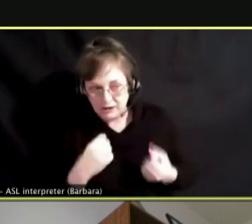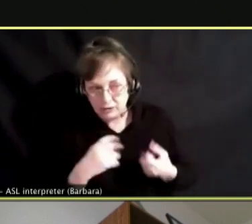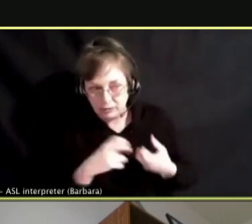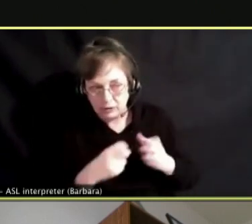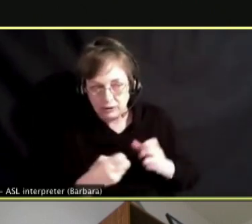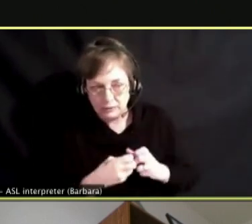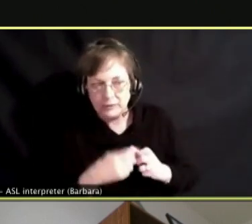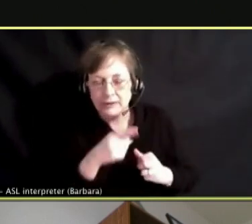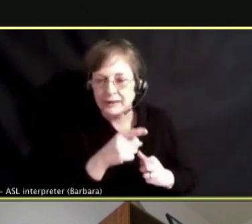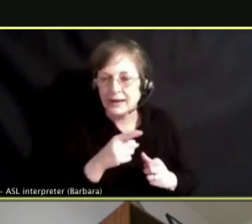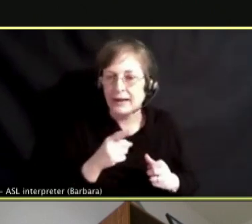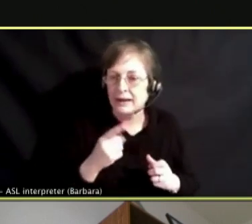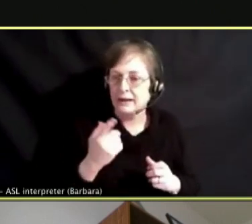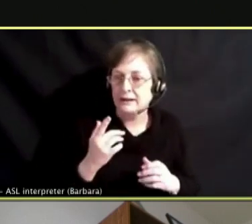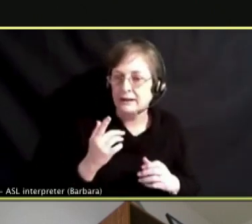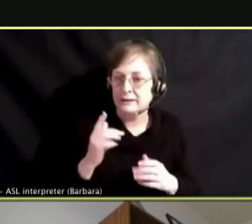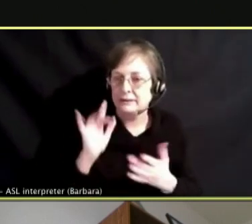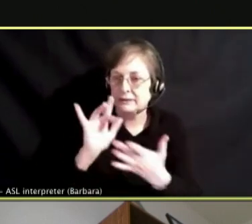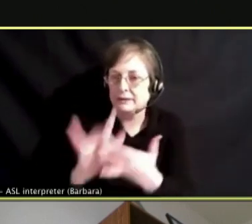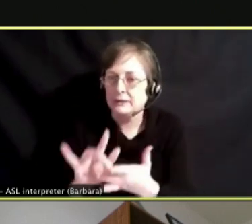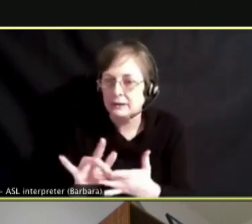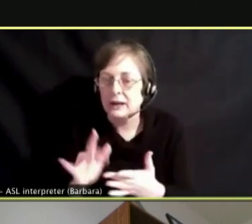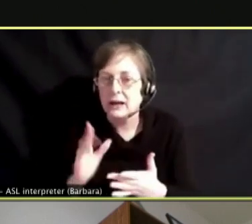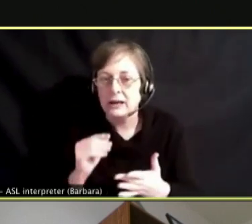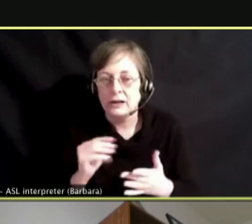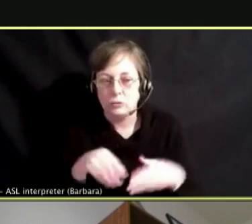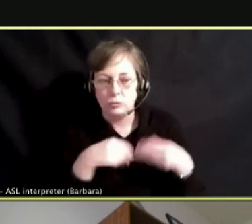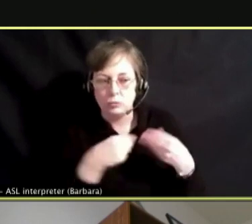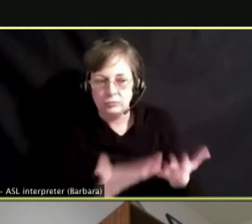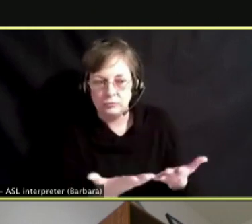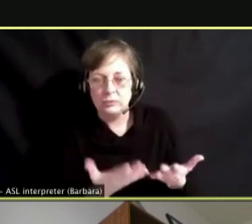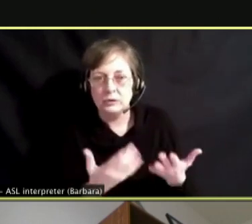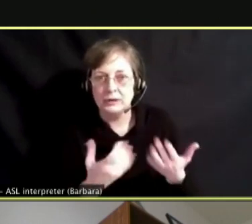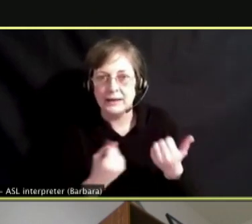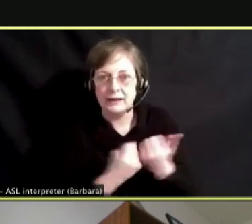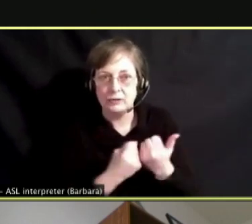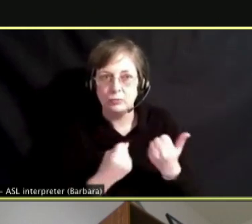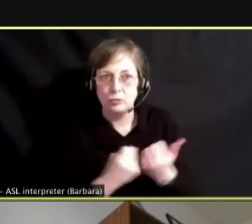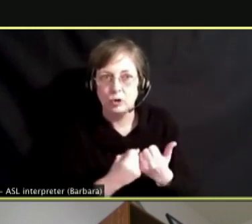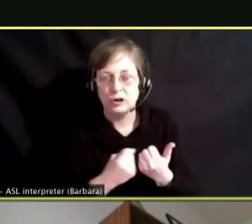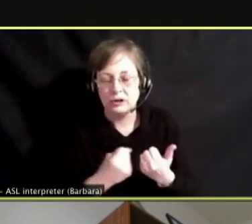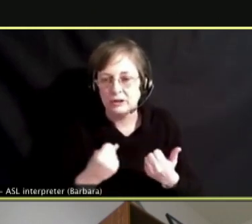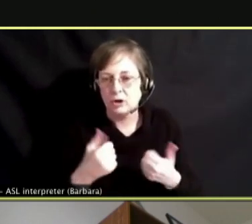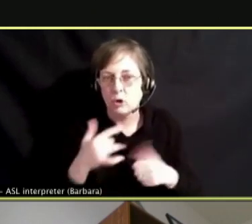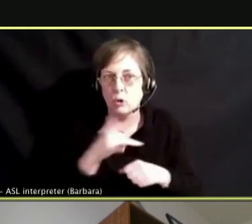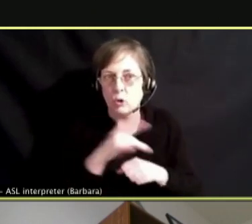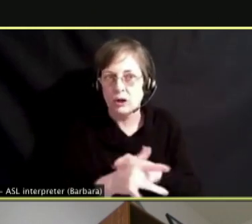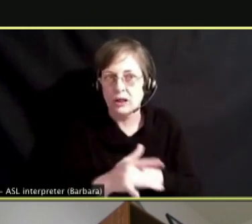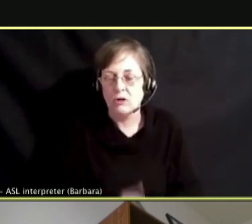SUPPORT EARLY ON.